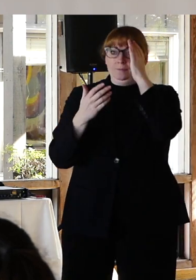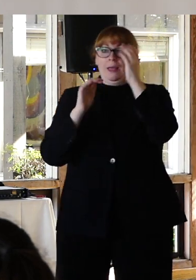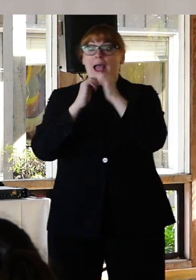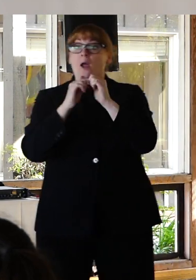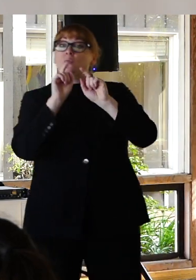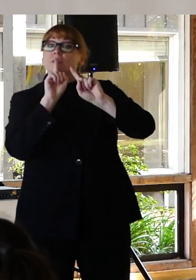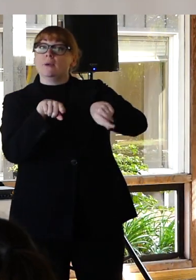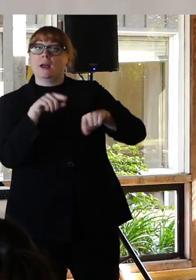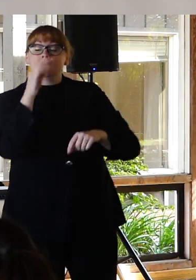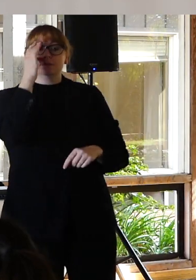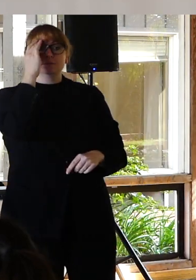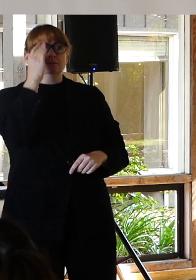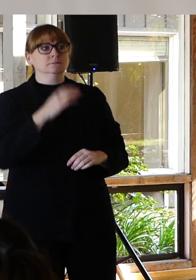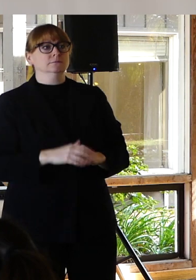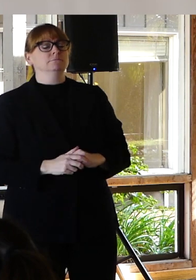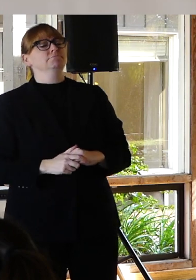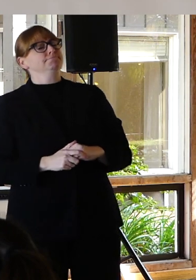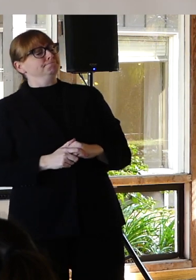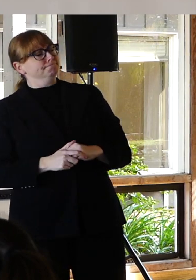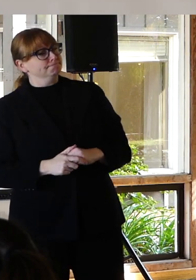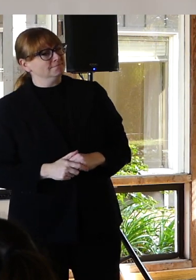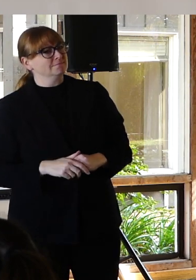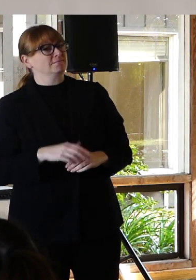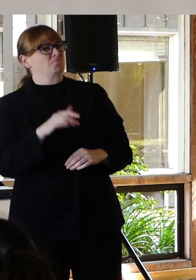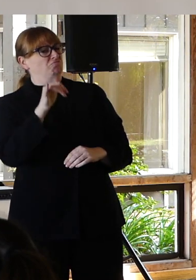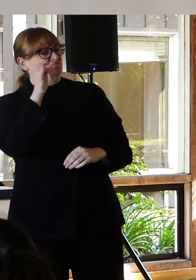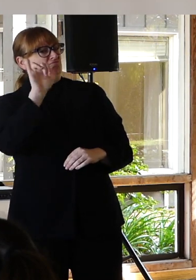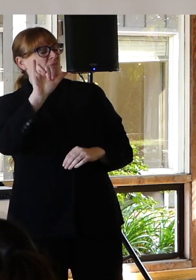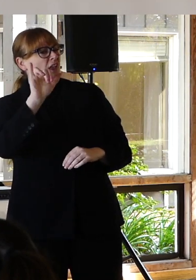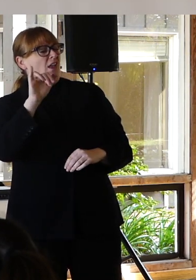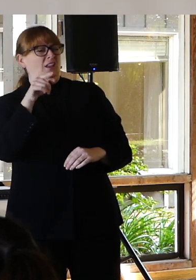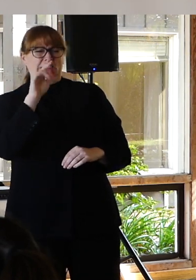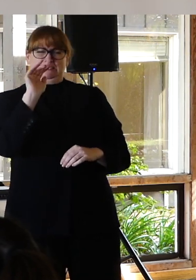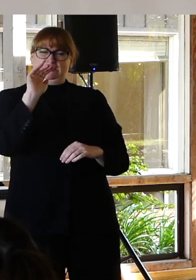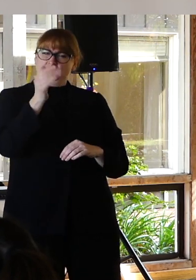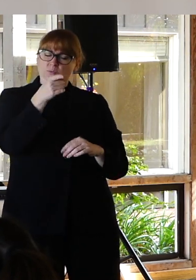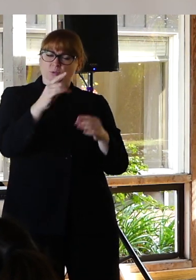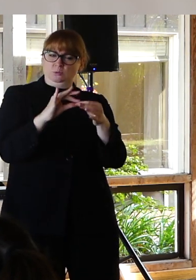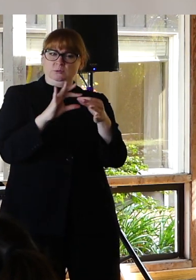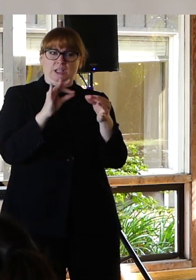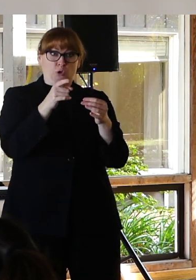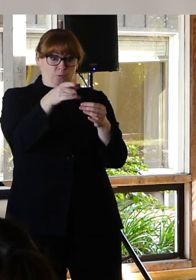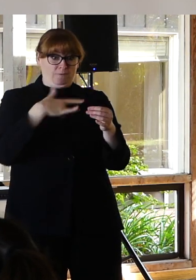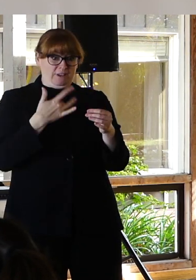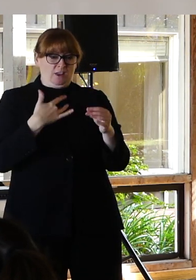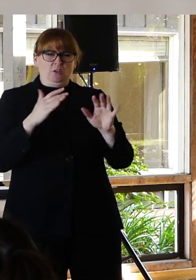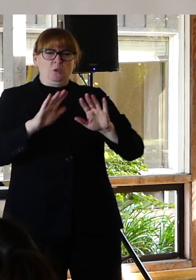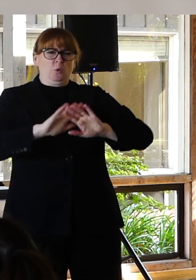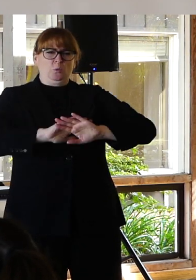I hear you saying like you feel like you don't matter. Because you feel unlovable.